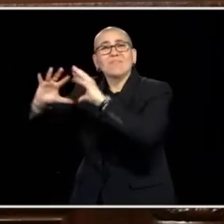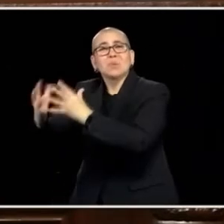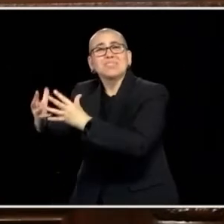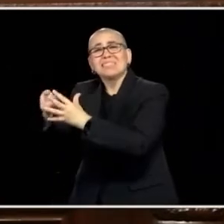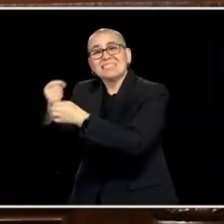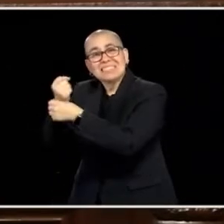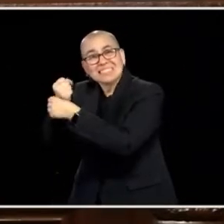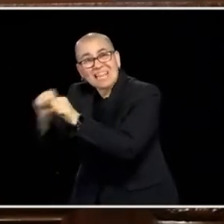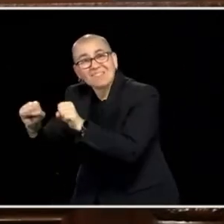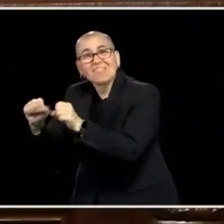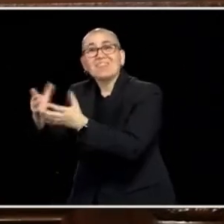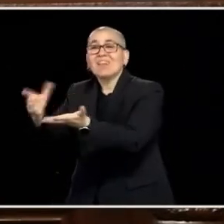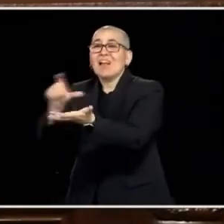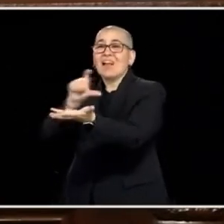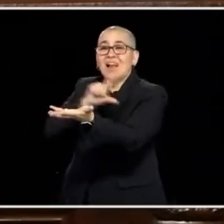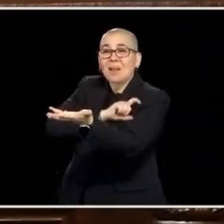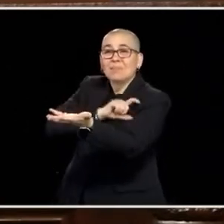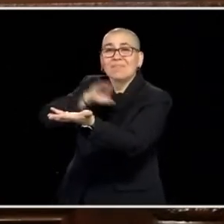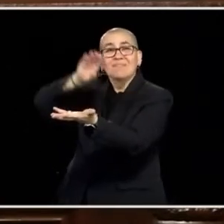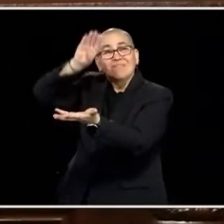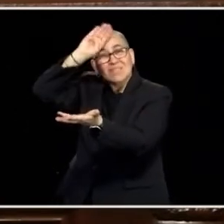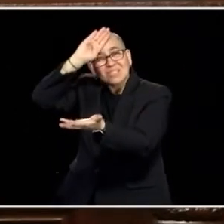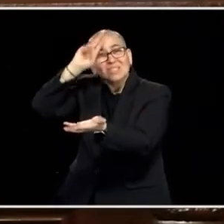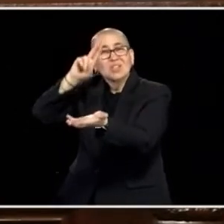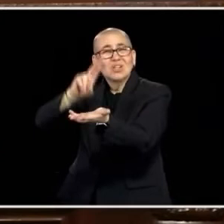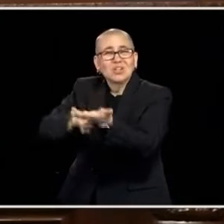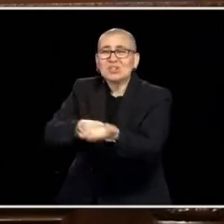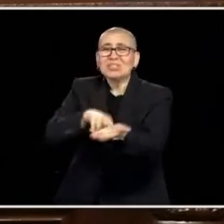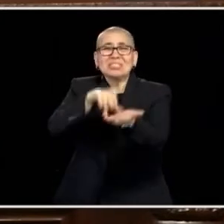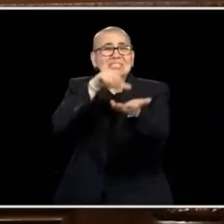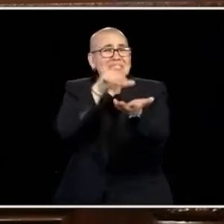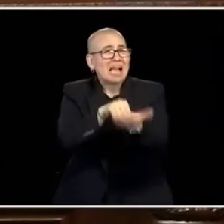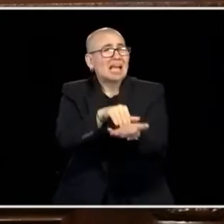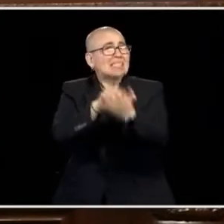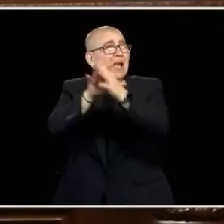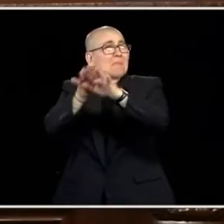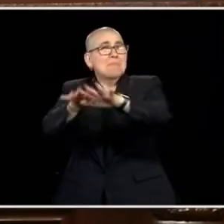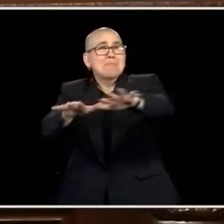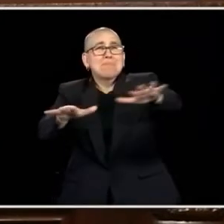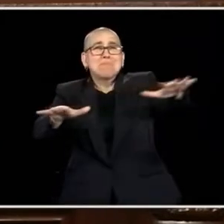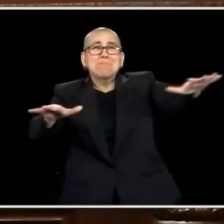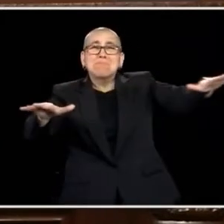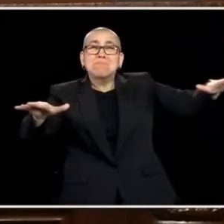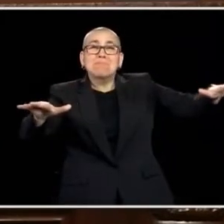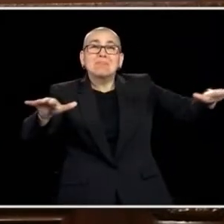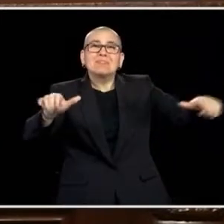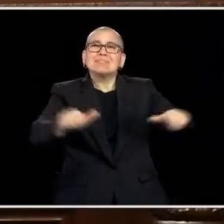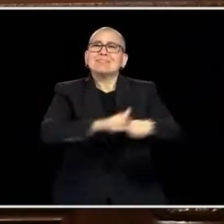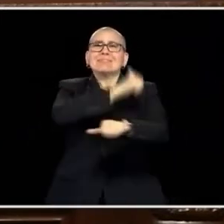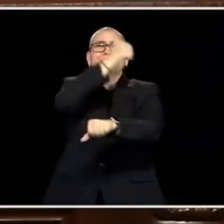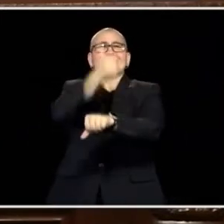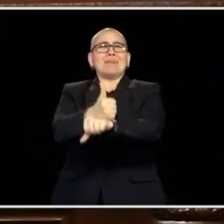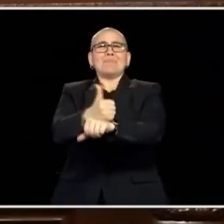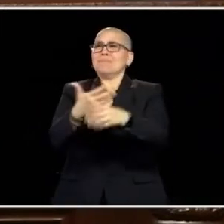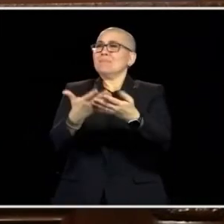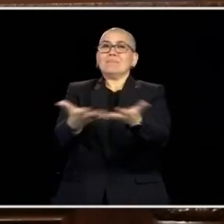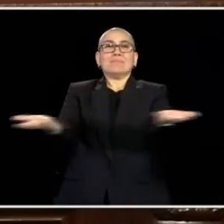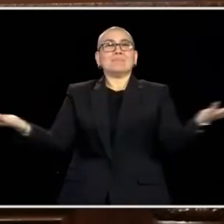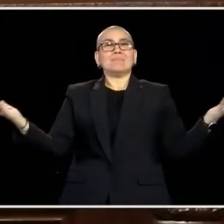PUBLIC SAFETY, AND THEN LET'S TRY TO PUT IN PLACE A 21st CENTURY WORKFORCE THAT'S SOLVING PROBLEMS.